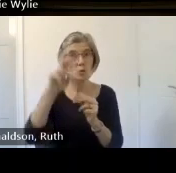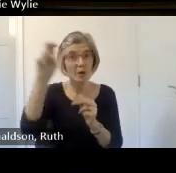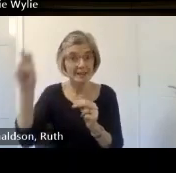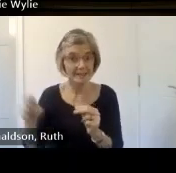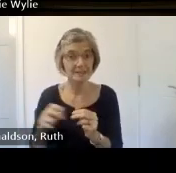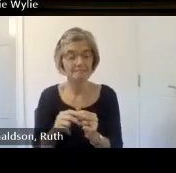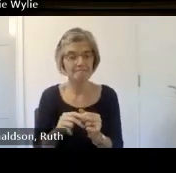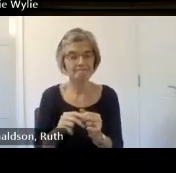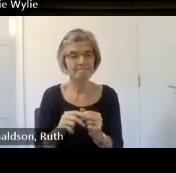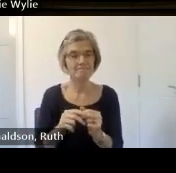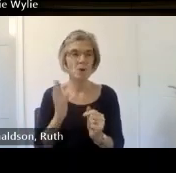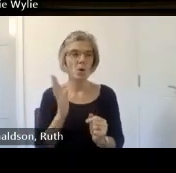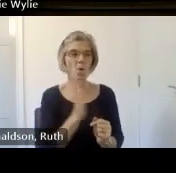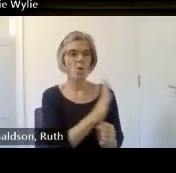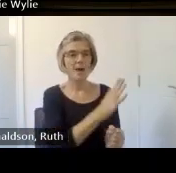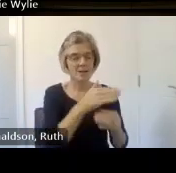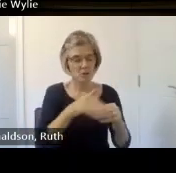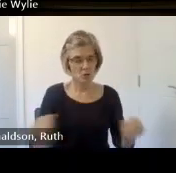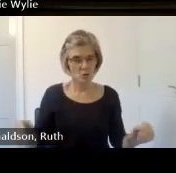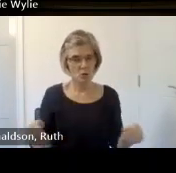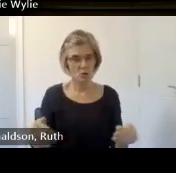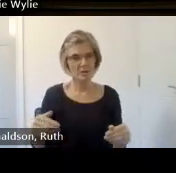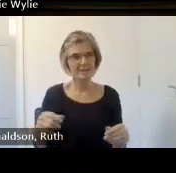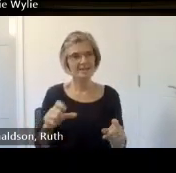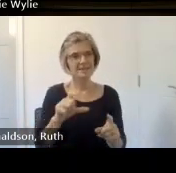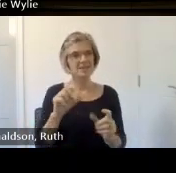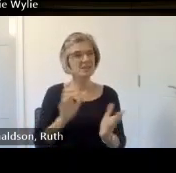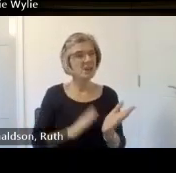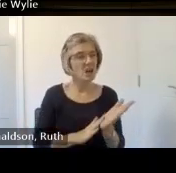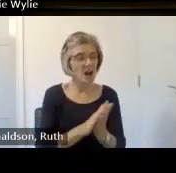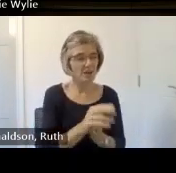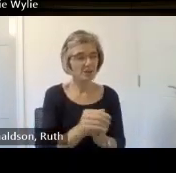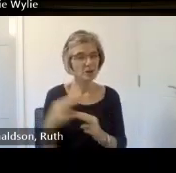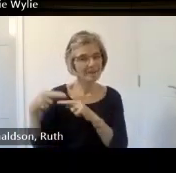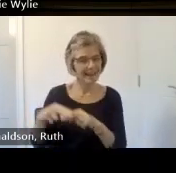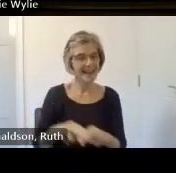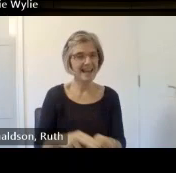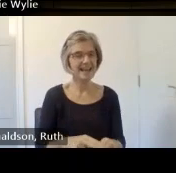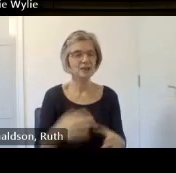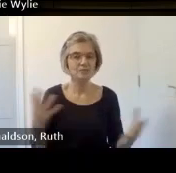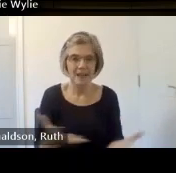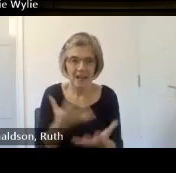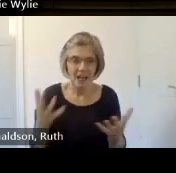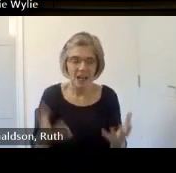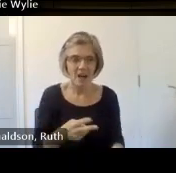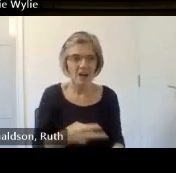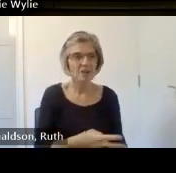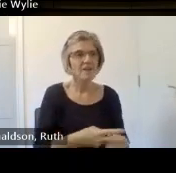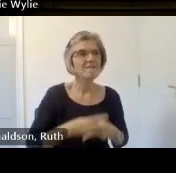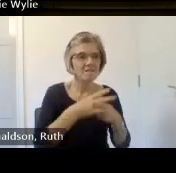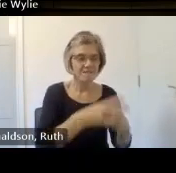heritage to use stories to encourage visitors to encourage people to travel to less well visited